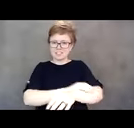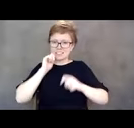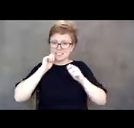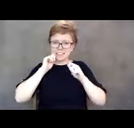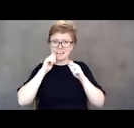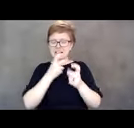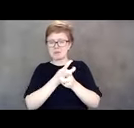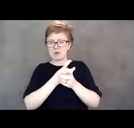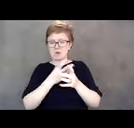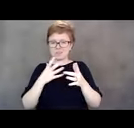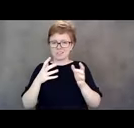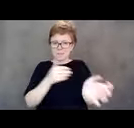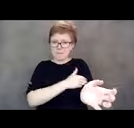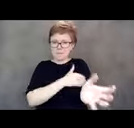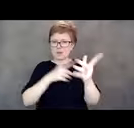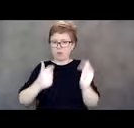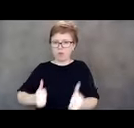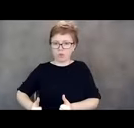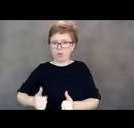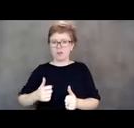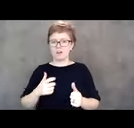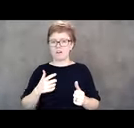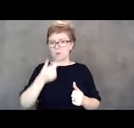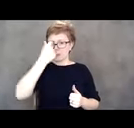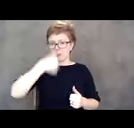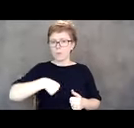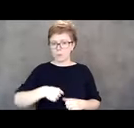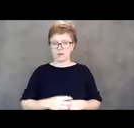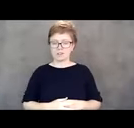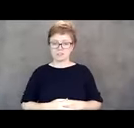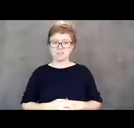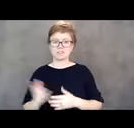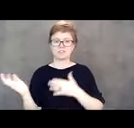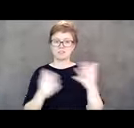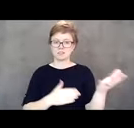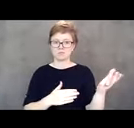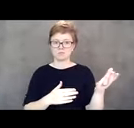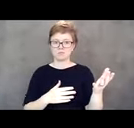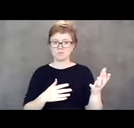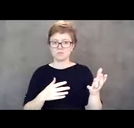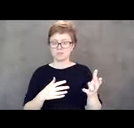And, they took him back to **** and he's fully recovered. He's himself again.